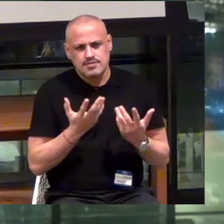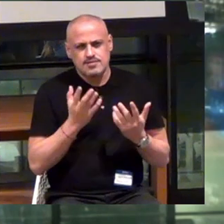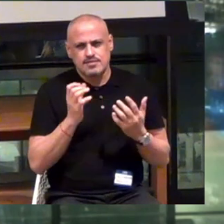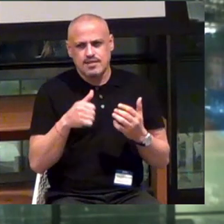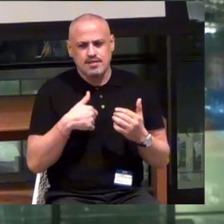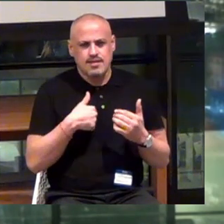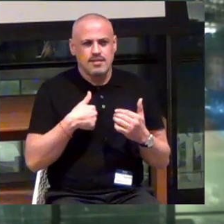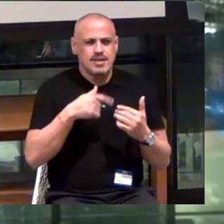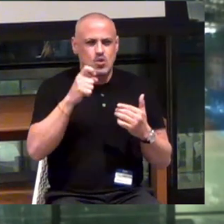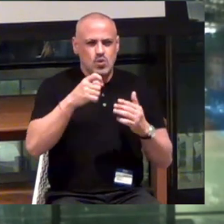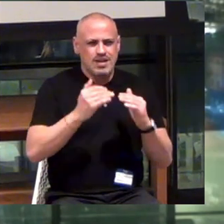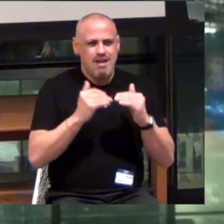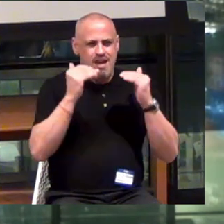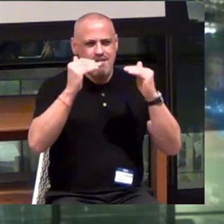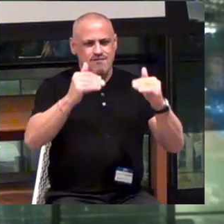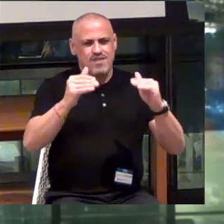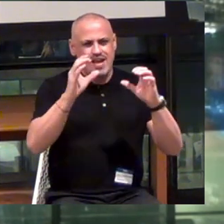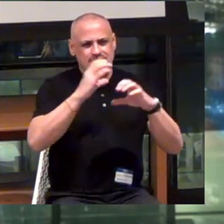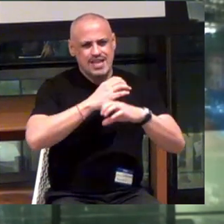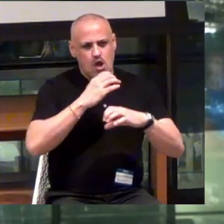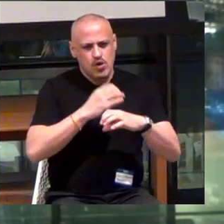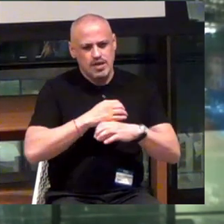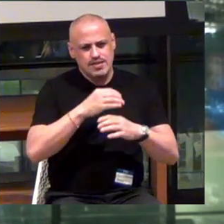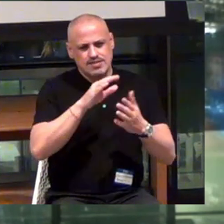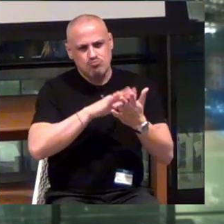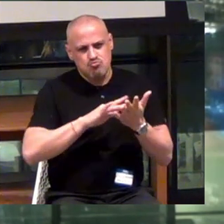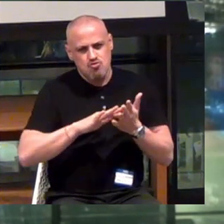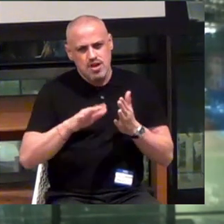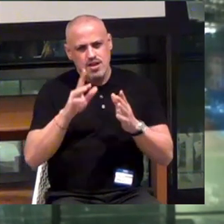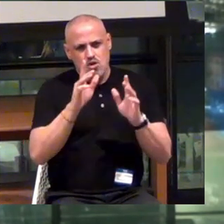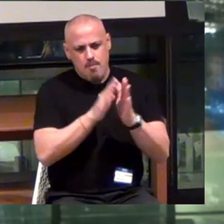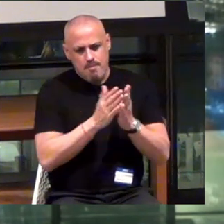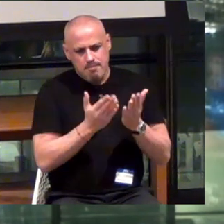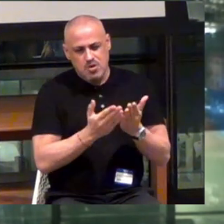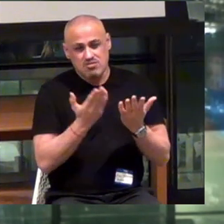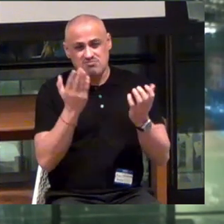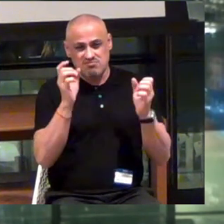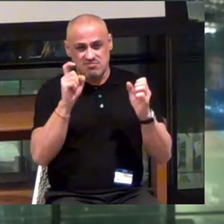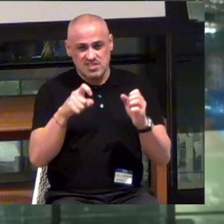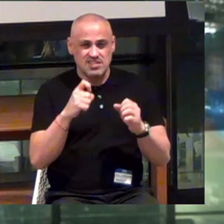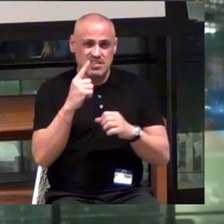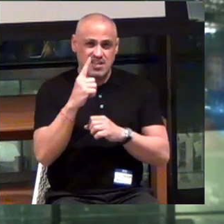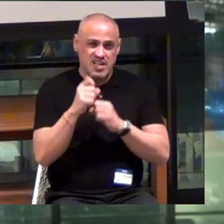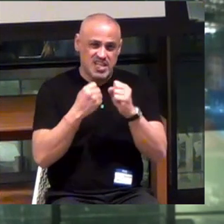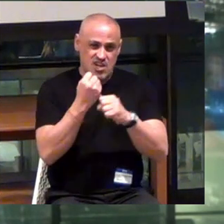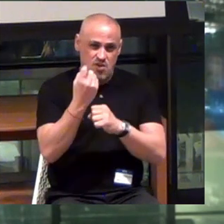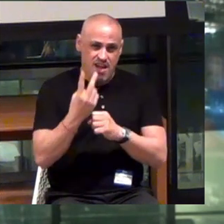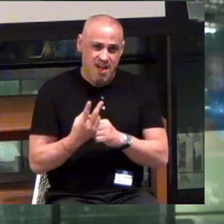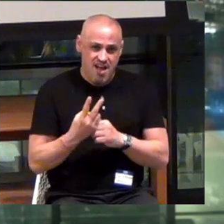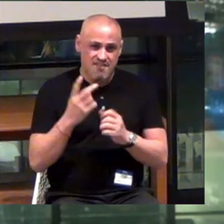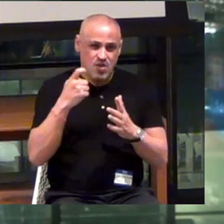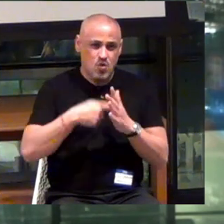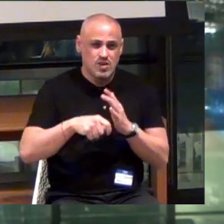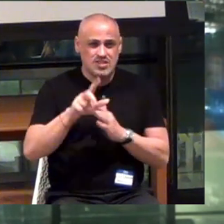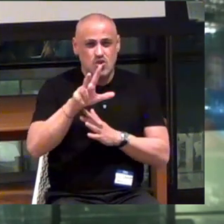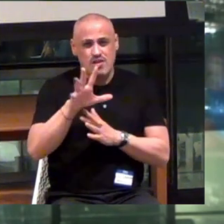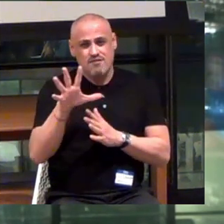If you need an advanced calculus Braille textbook, it can take a year and a half to print and costs $35,000. So... Huge problem!